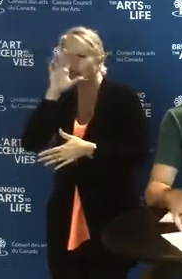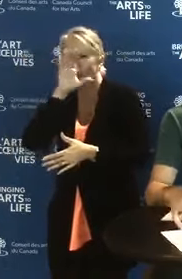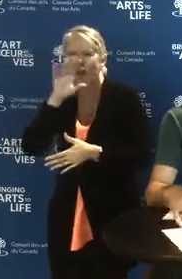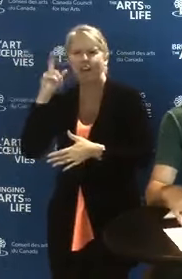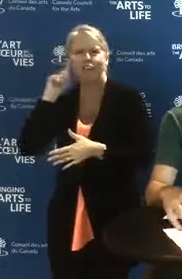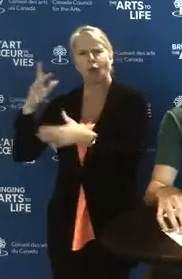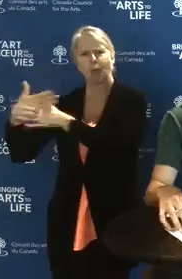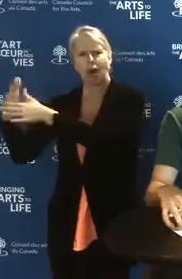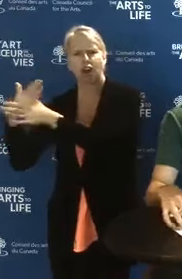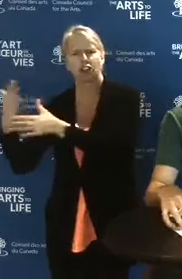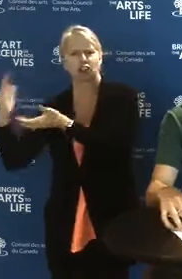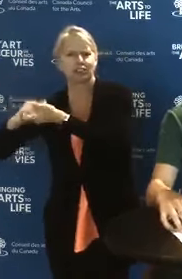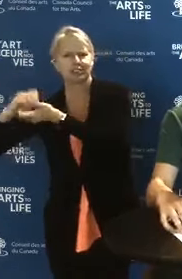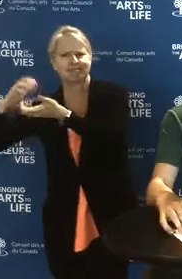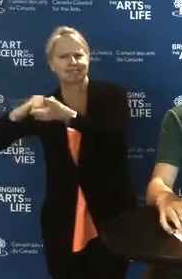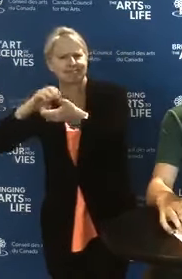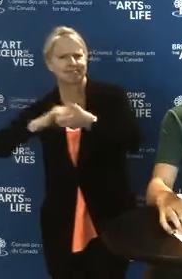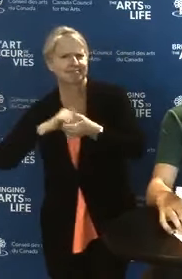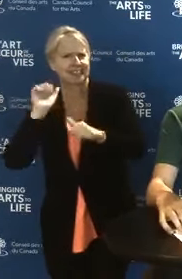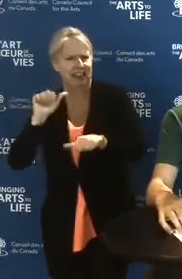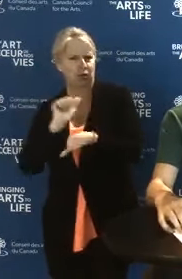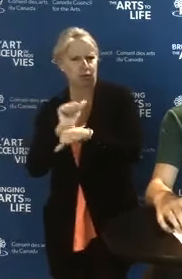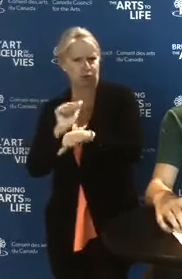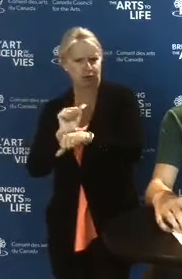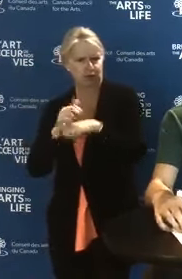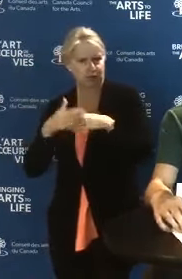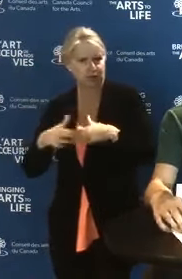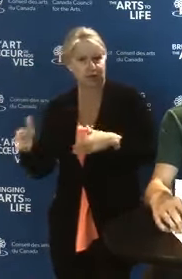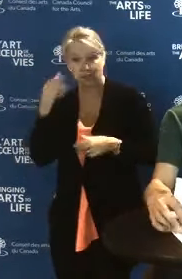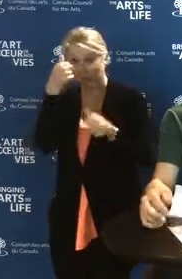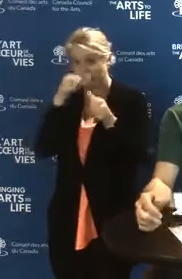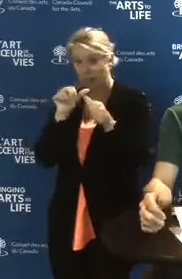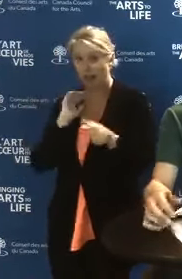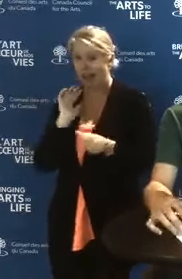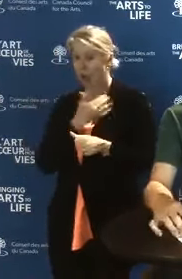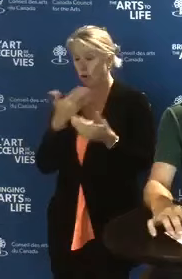And don't forget our new deadline is October 31,